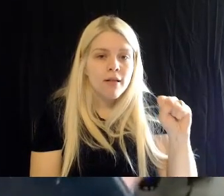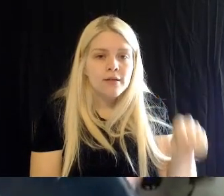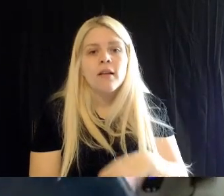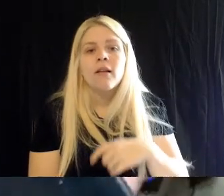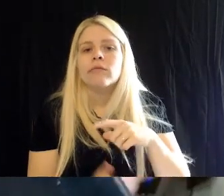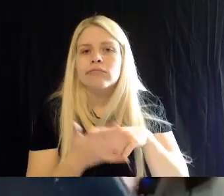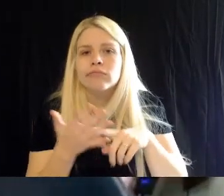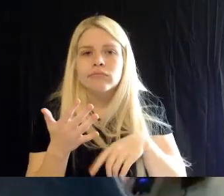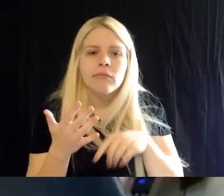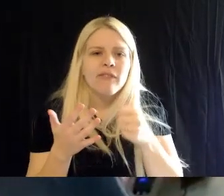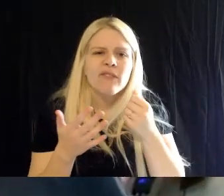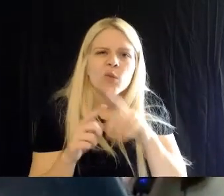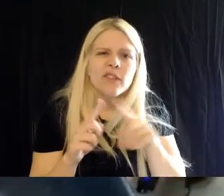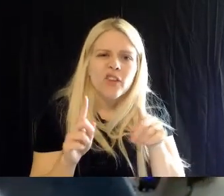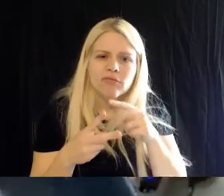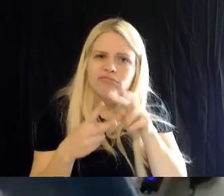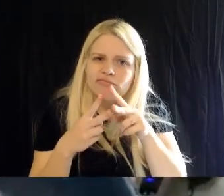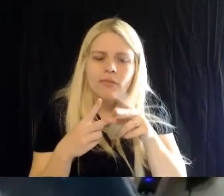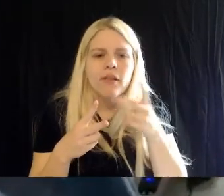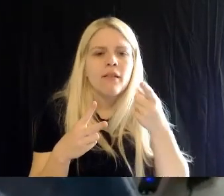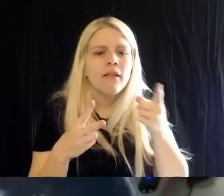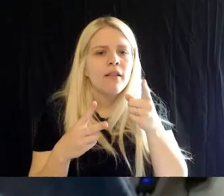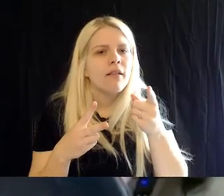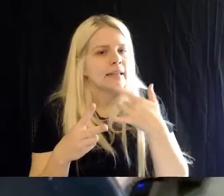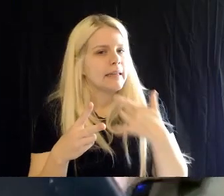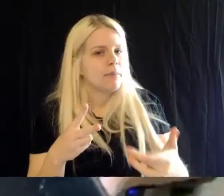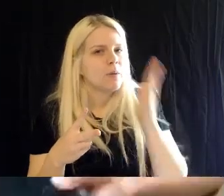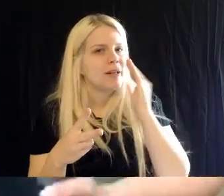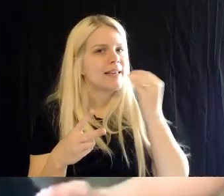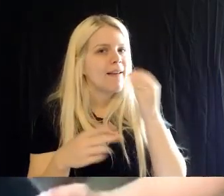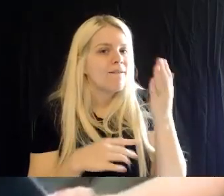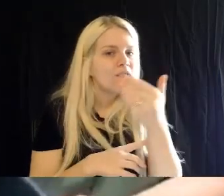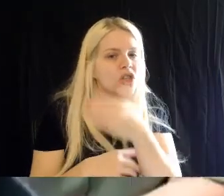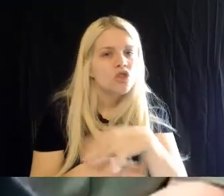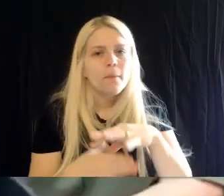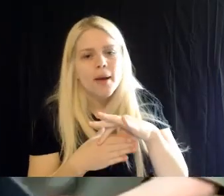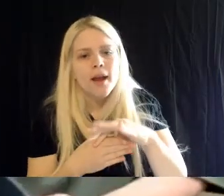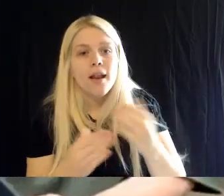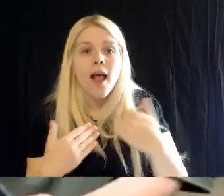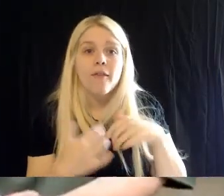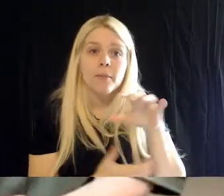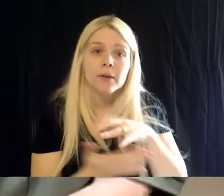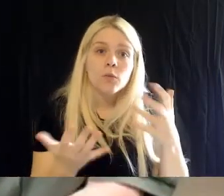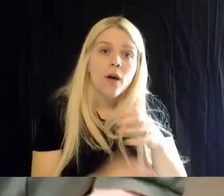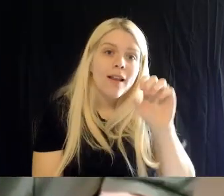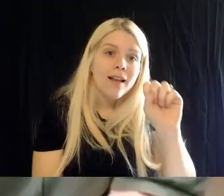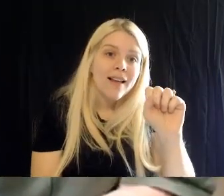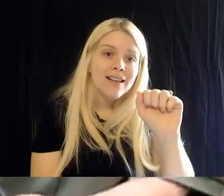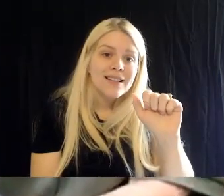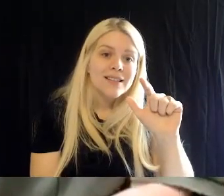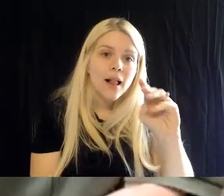Brad: I see. Britt: So, we have a mix of food in here. We have some salmon, we have capelin, we